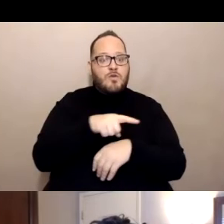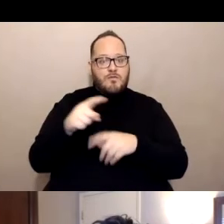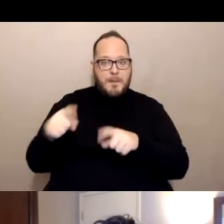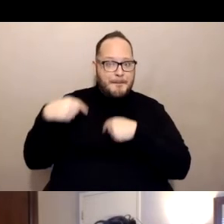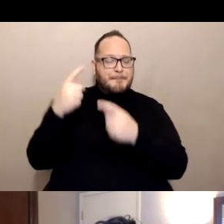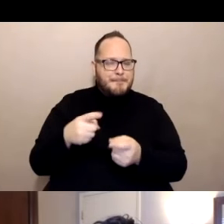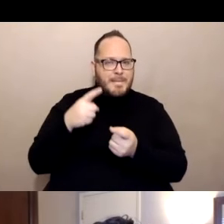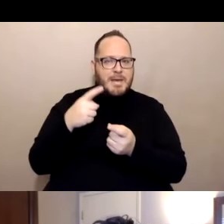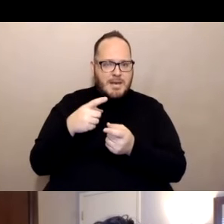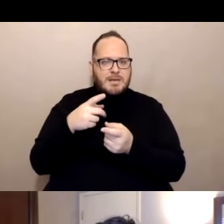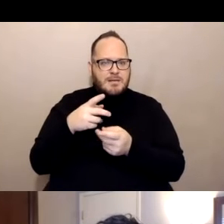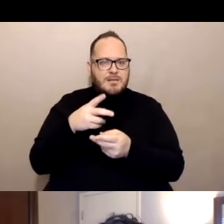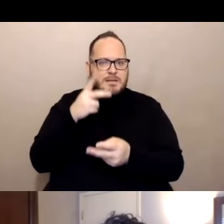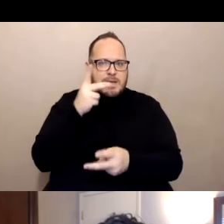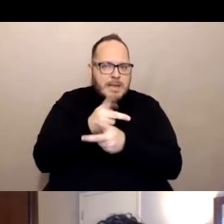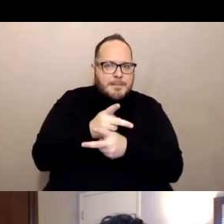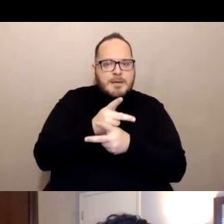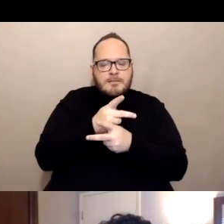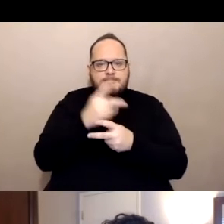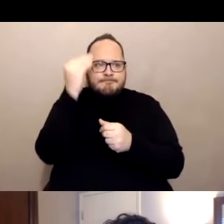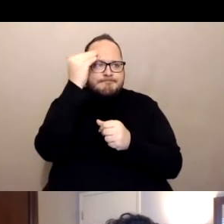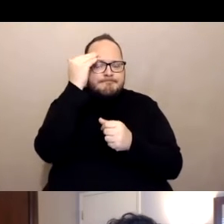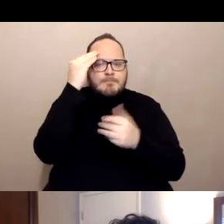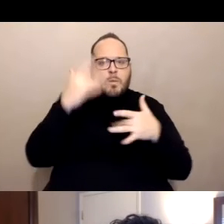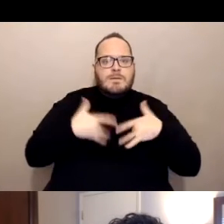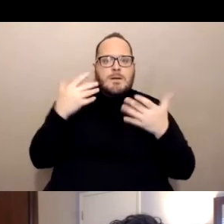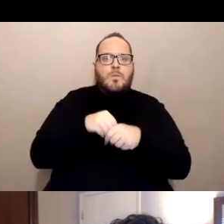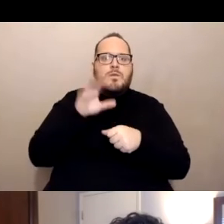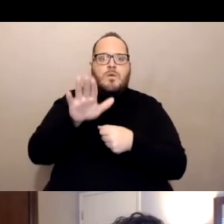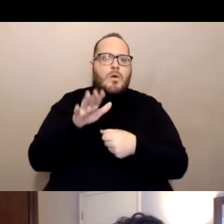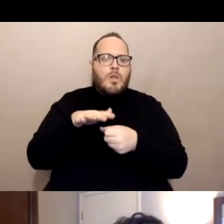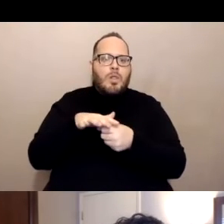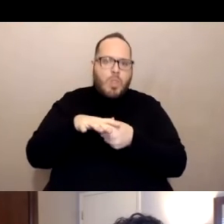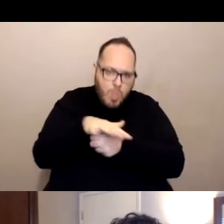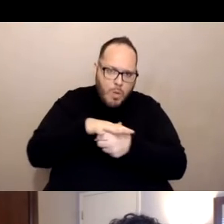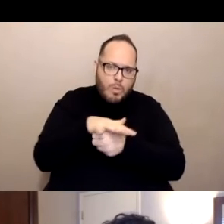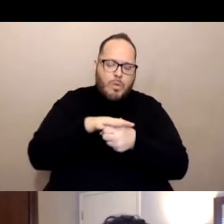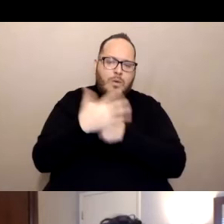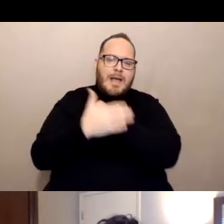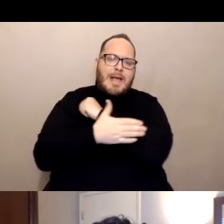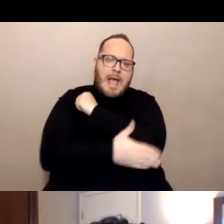with your local county health departments. And as a part of that, most county health departments